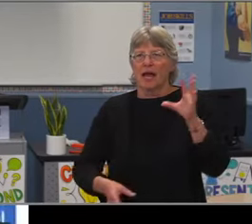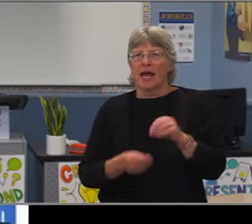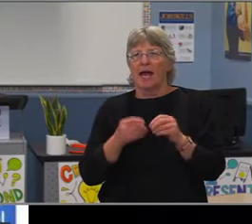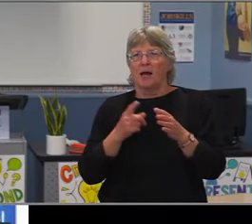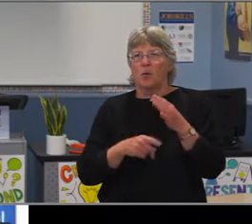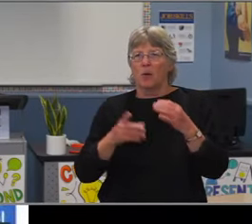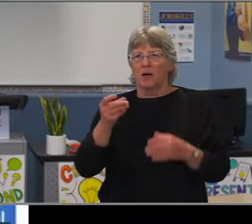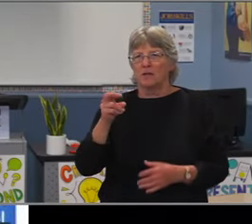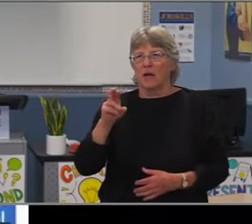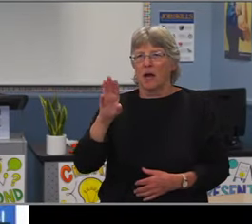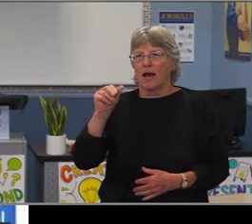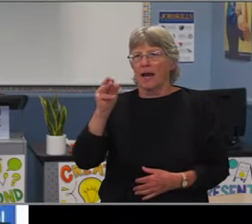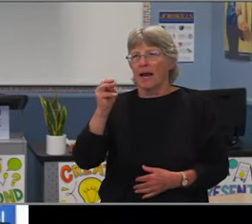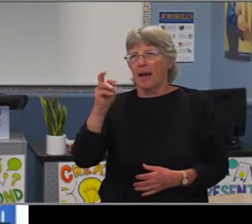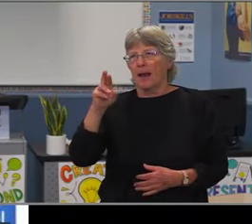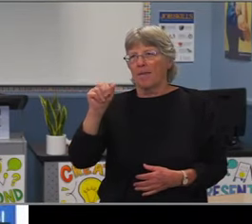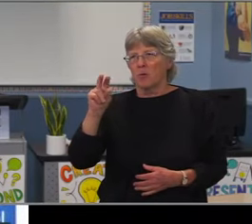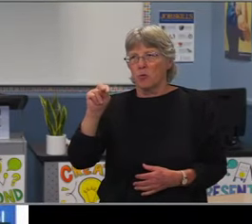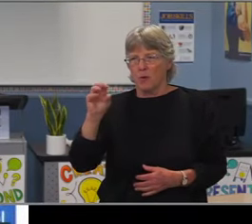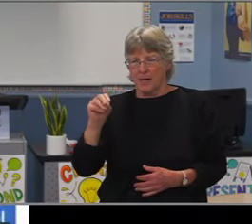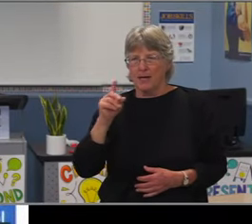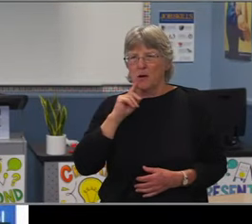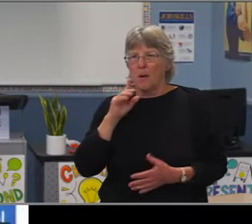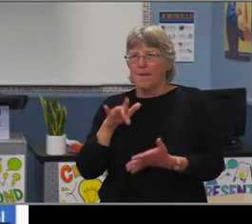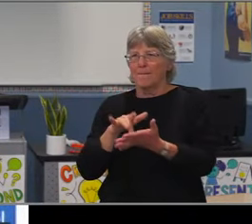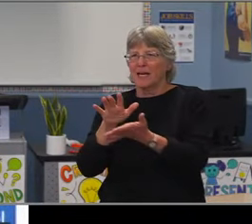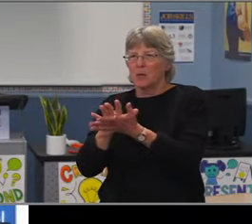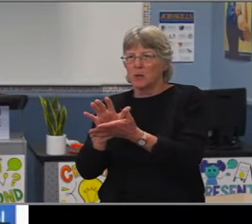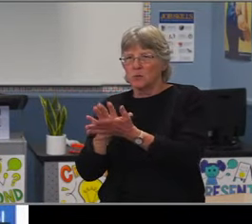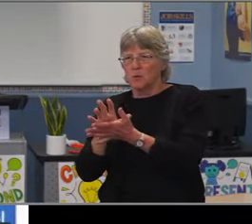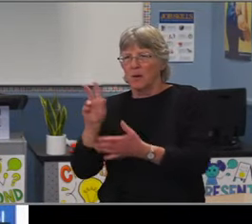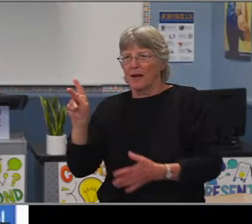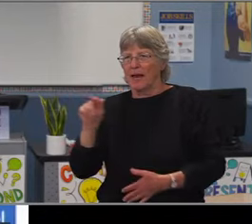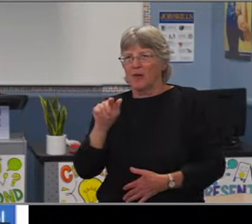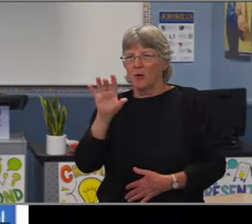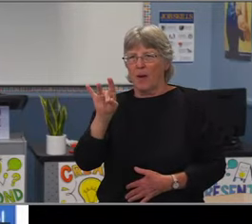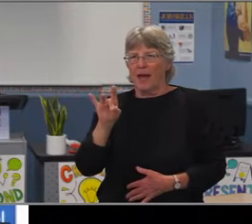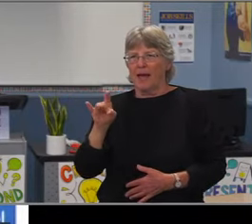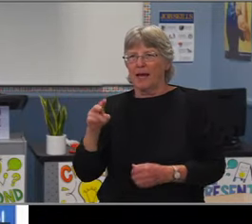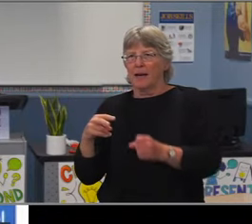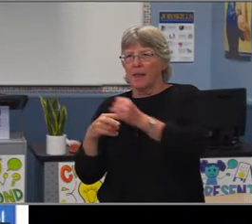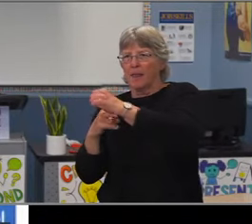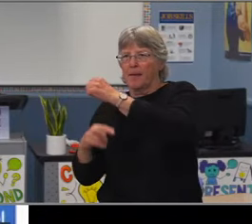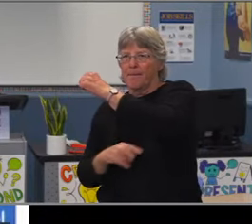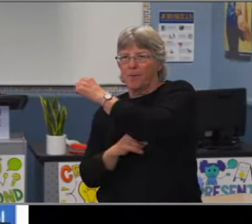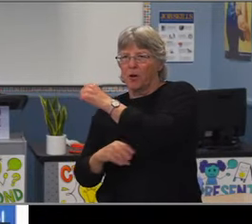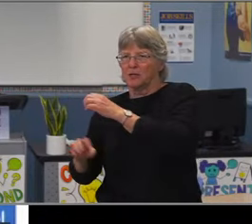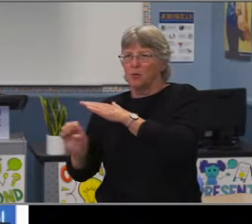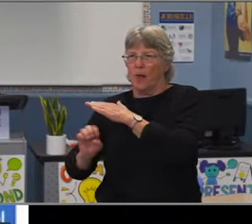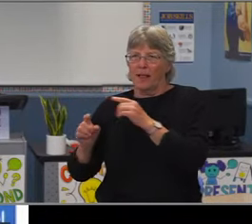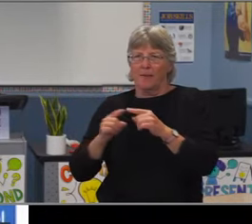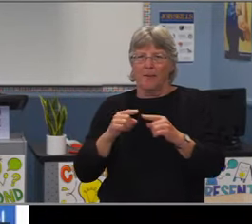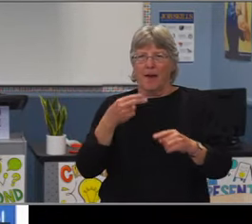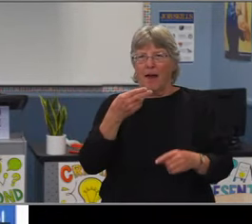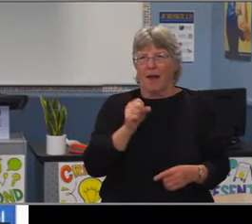the elementary side of our K-8 schools, but it is a consideration that these schools are essentially elementary schools